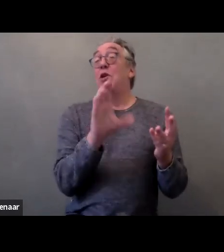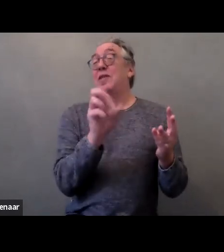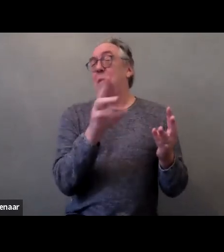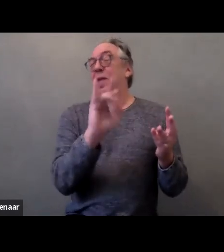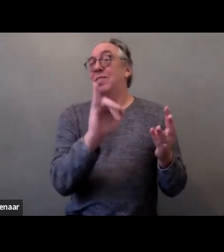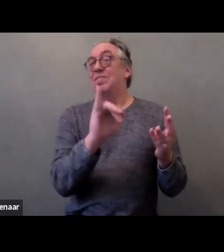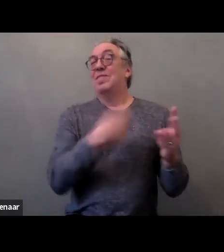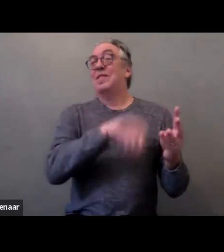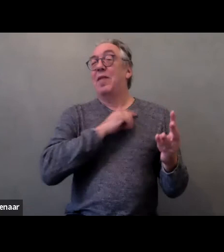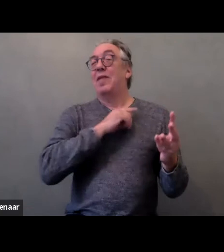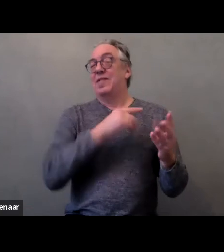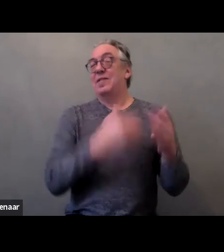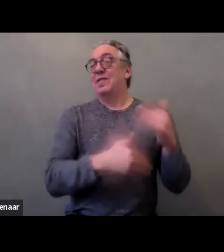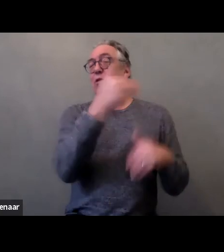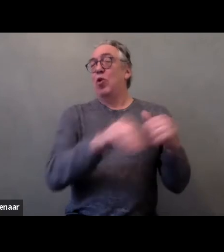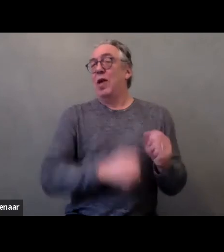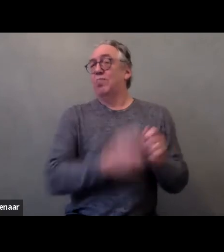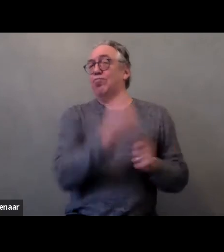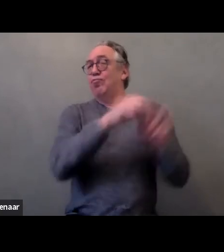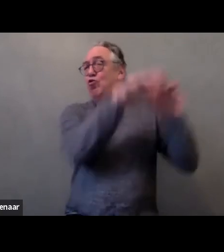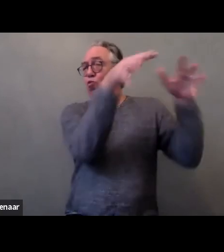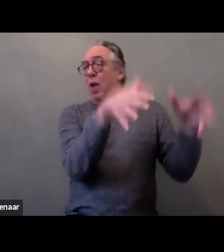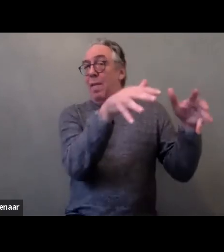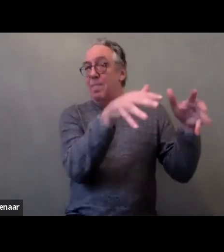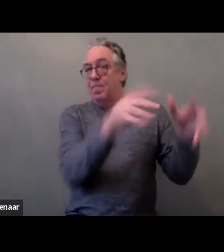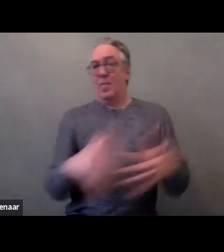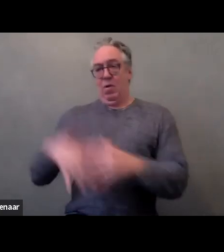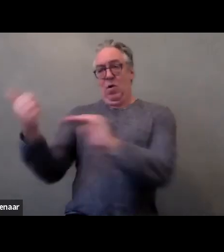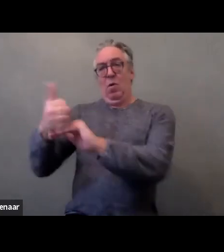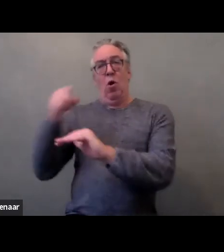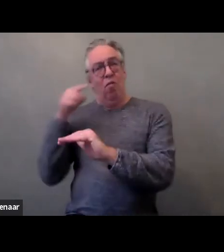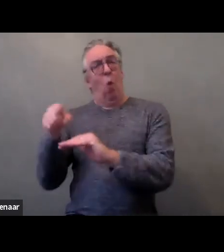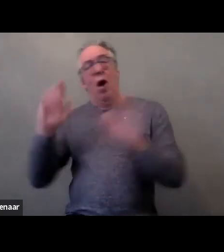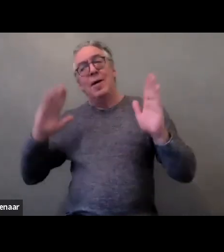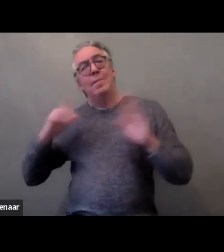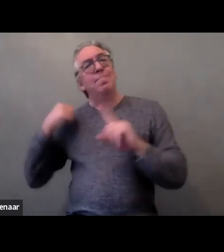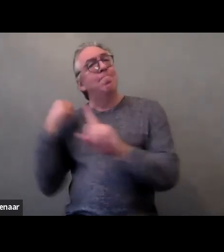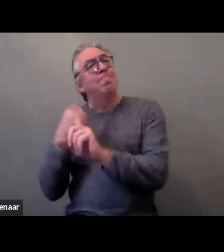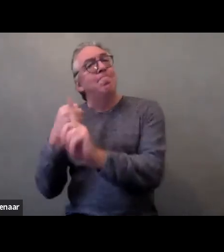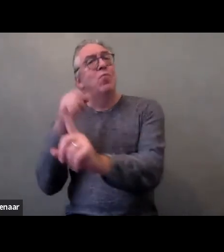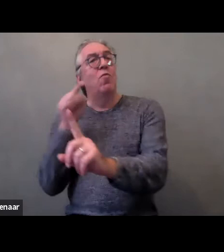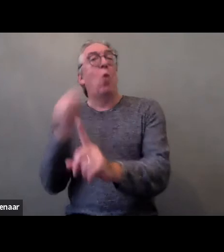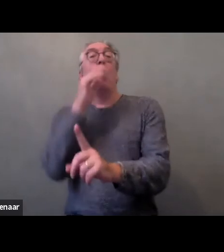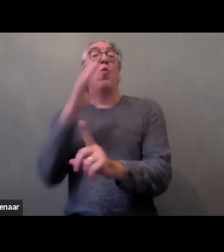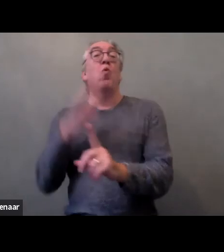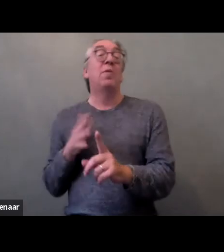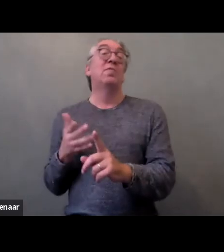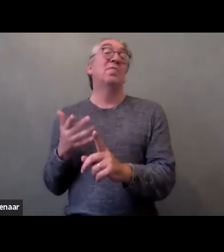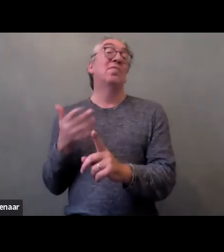to advocate for the full exercise of all Human Rights and fundamental liberties by women and girls with disabilities,